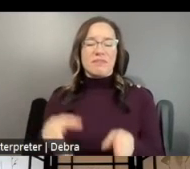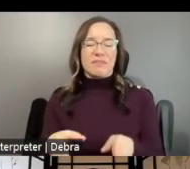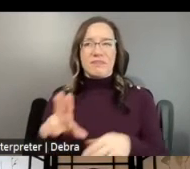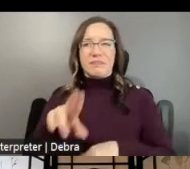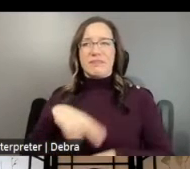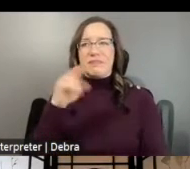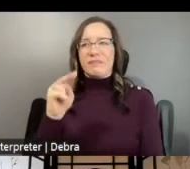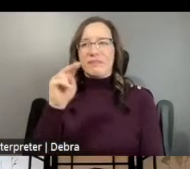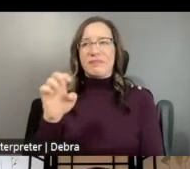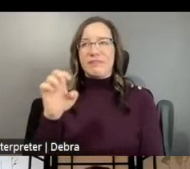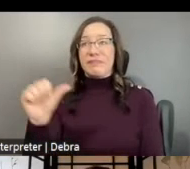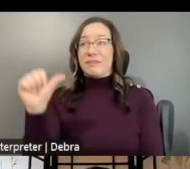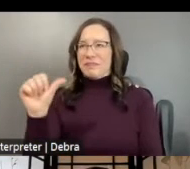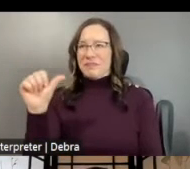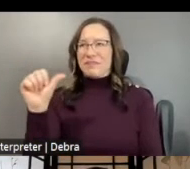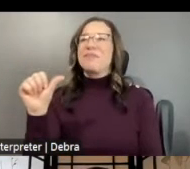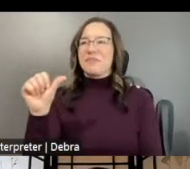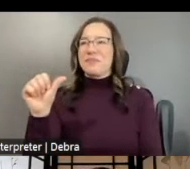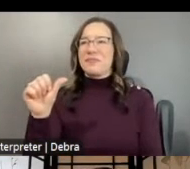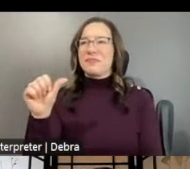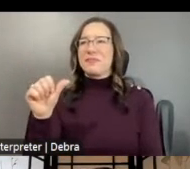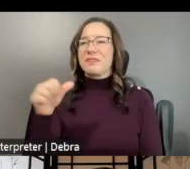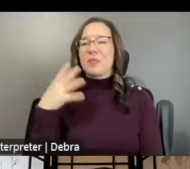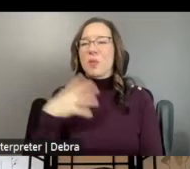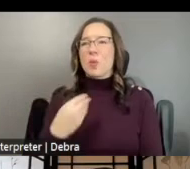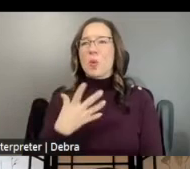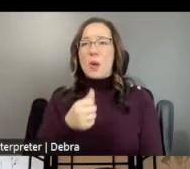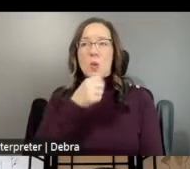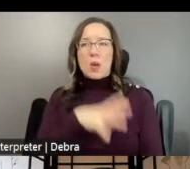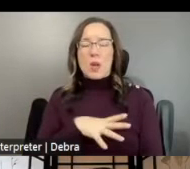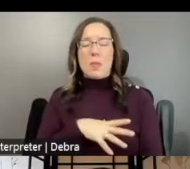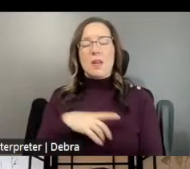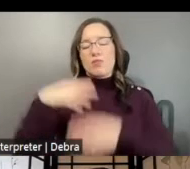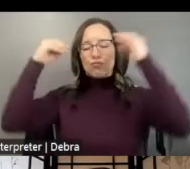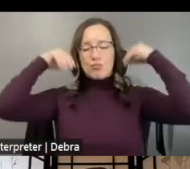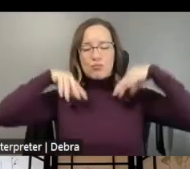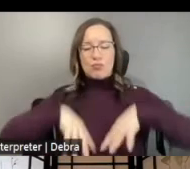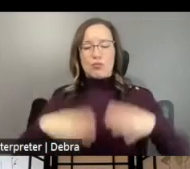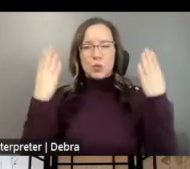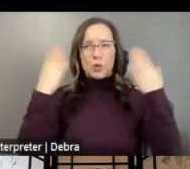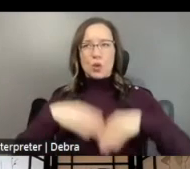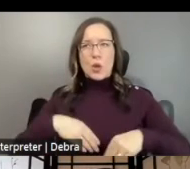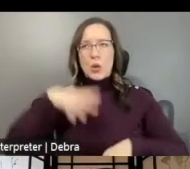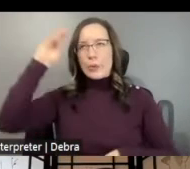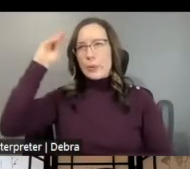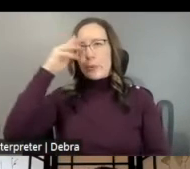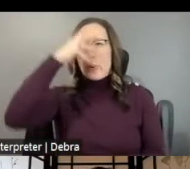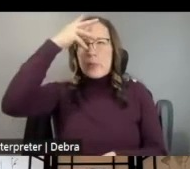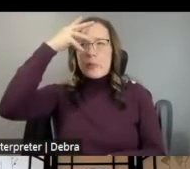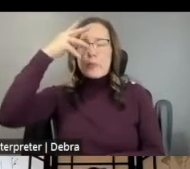FOR THE ARTS. I AM A WHITE WOMAN WITH LONG DARK HAIR AND A WISP OF BANGS OVER MY RIGHT EYE. AND